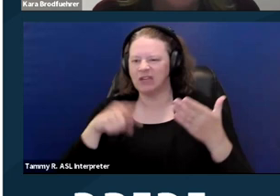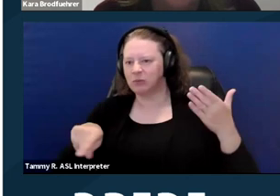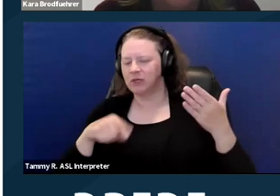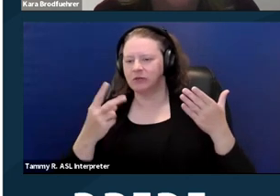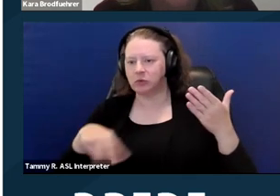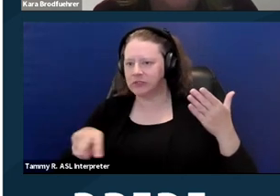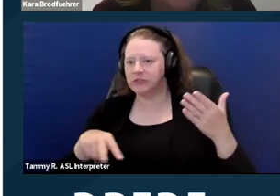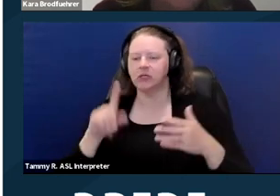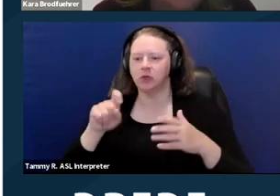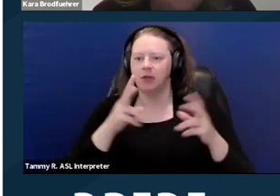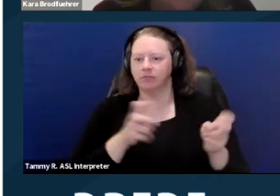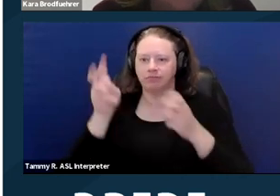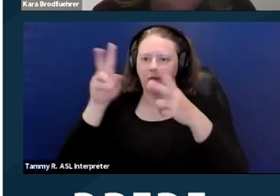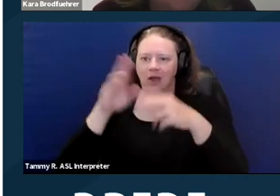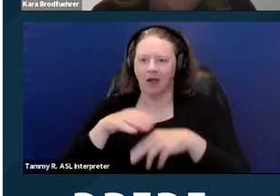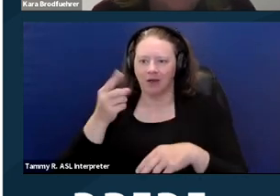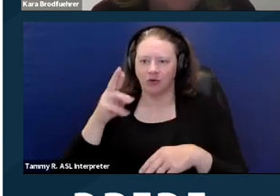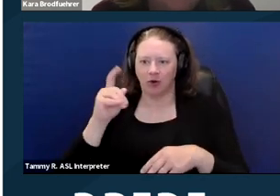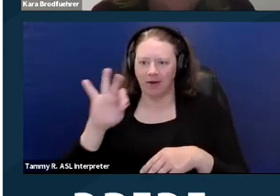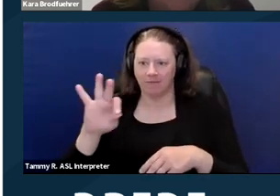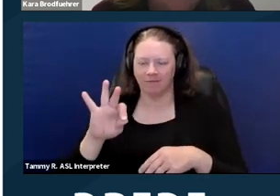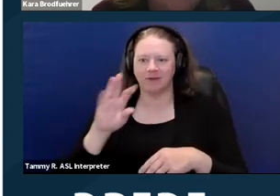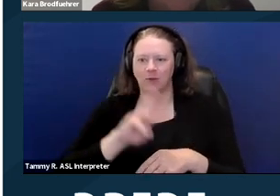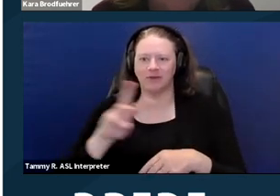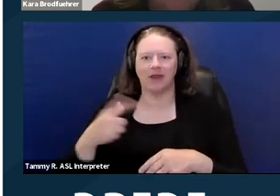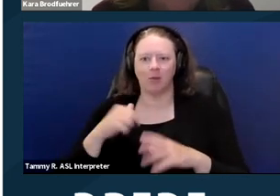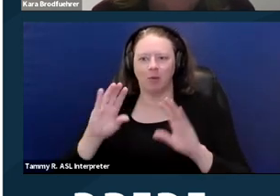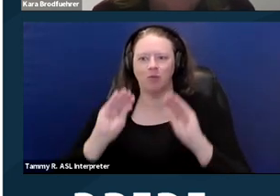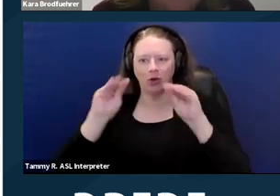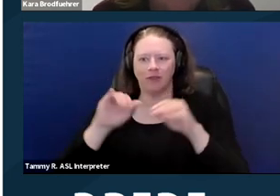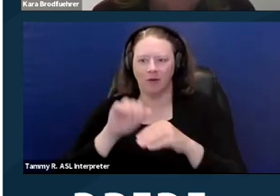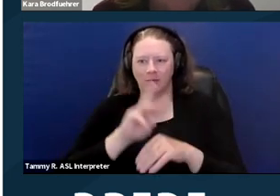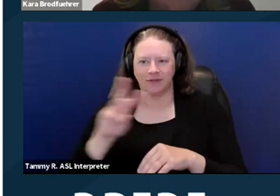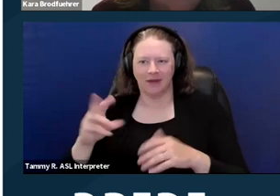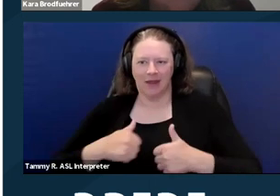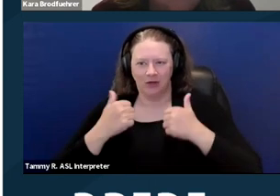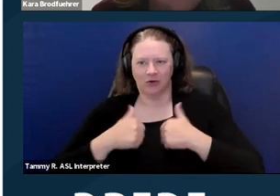on DREDF's website. And I will put that website address in the chat right now.